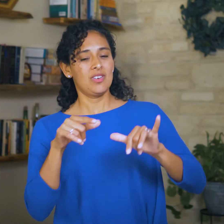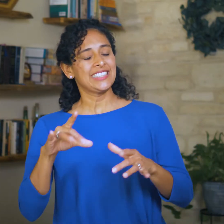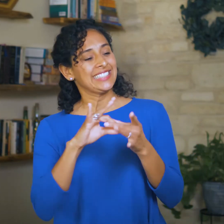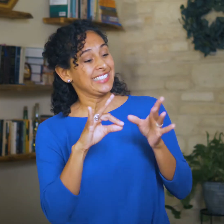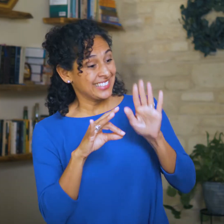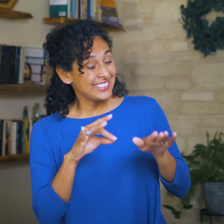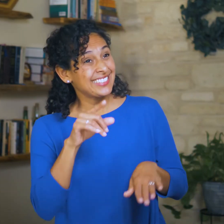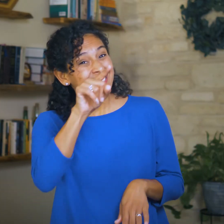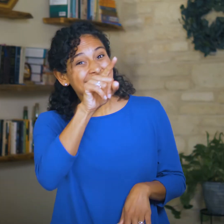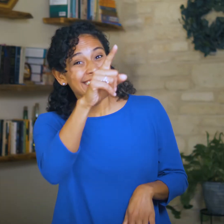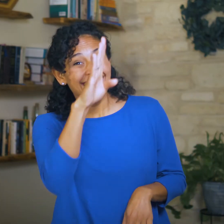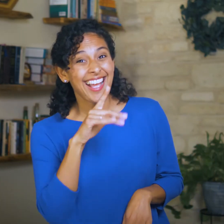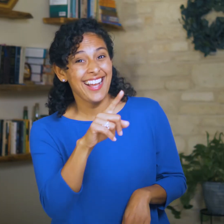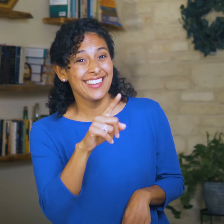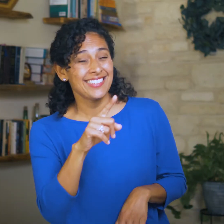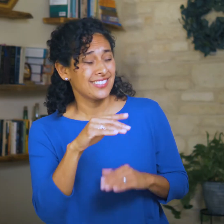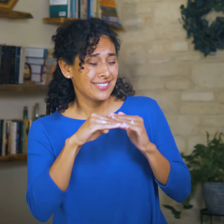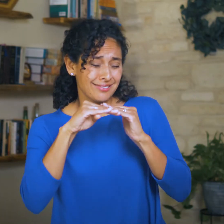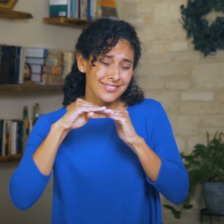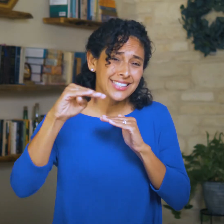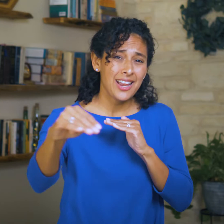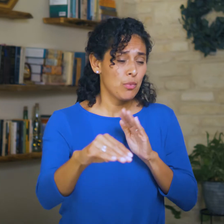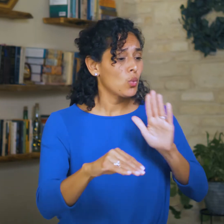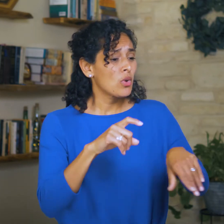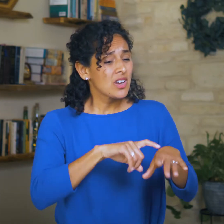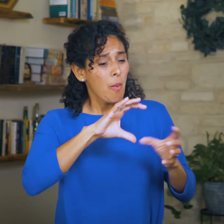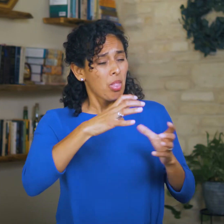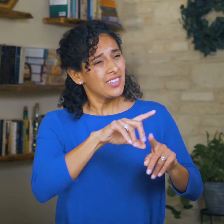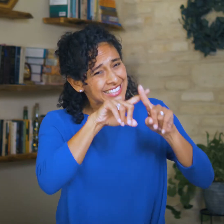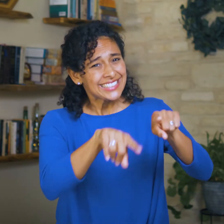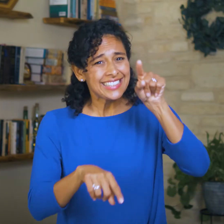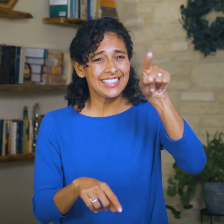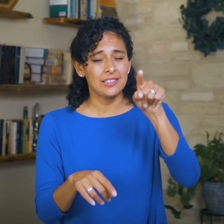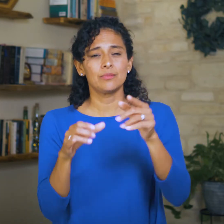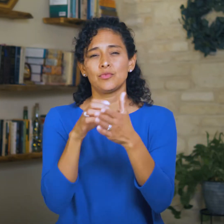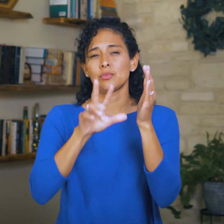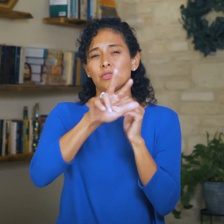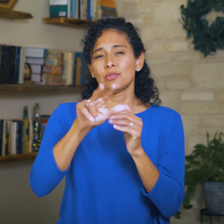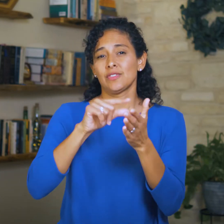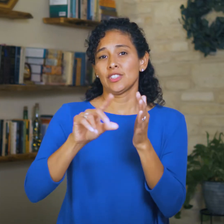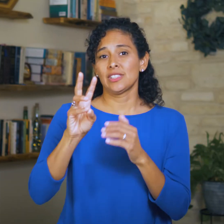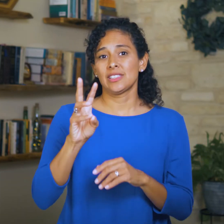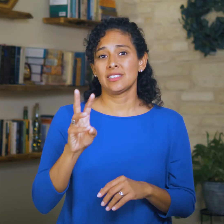“He will be the stability of Your times” (33:6).